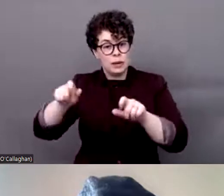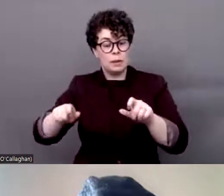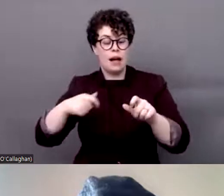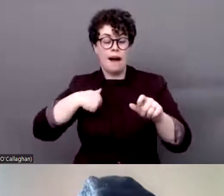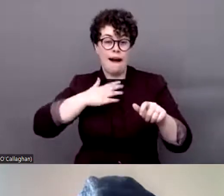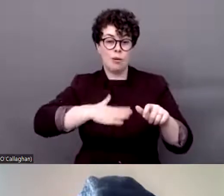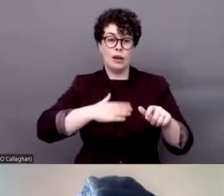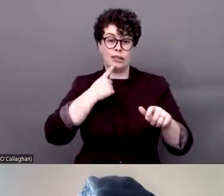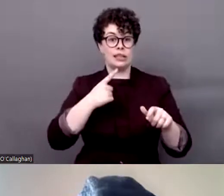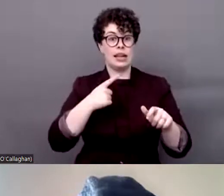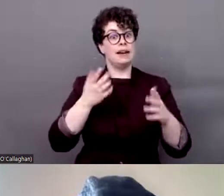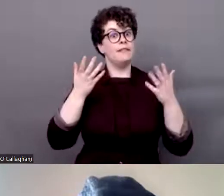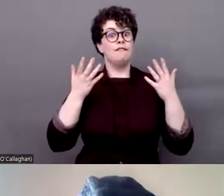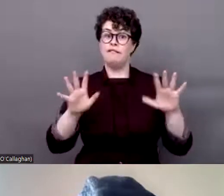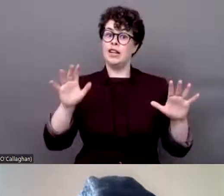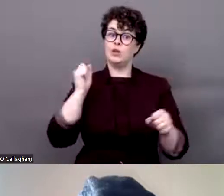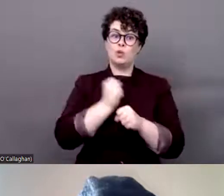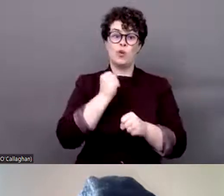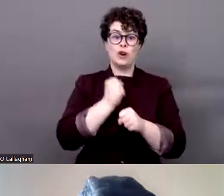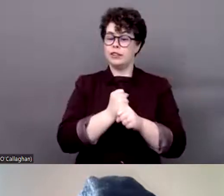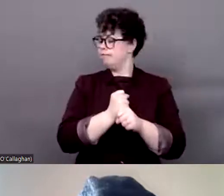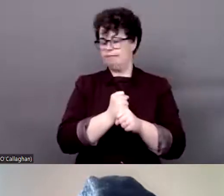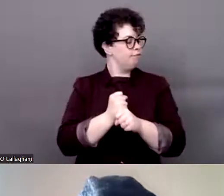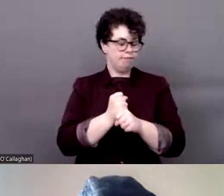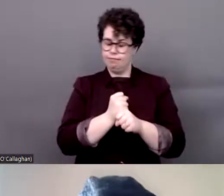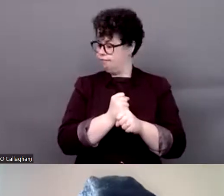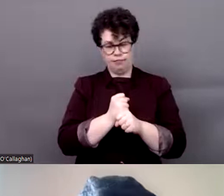that we have a long way to go and we have